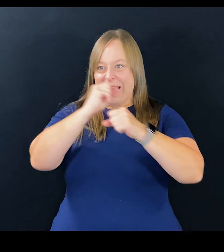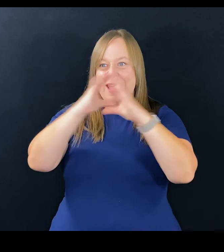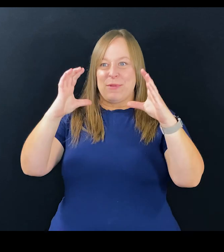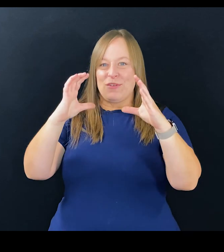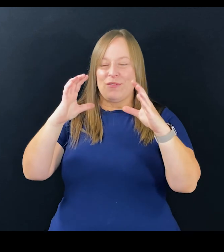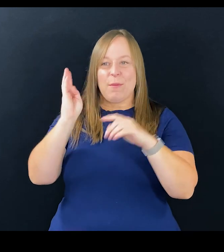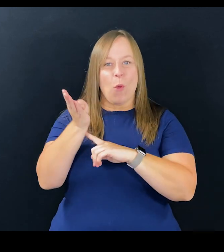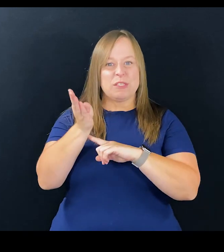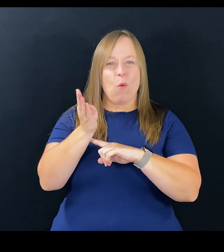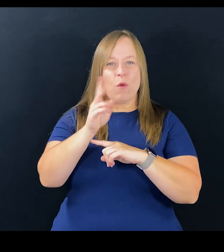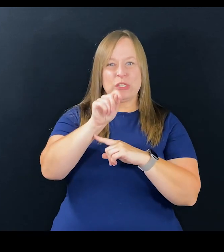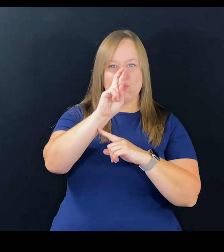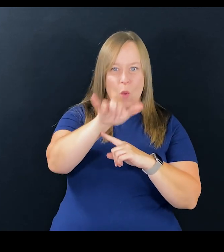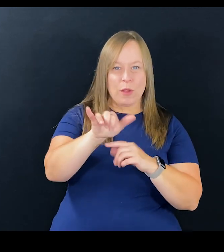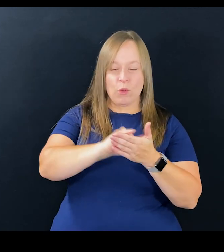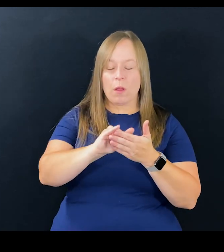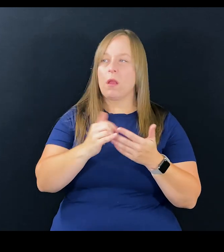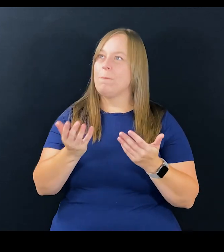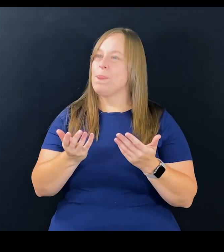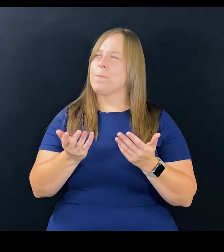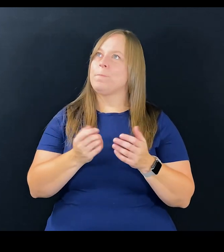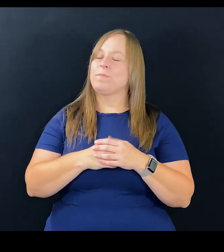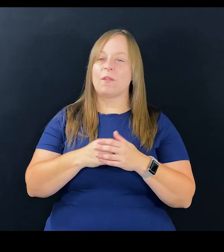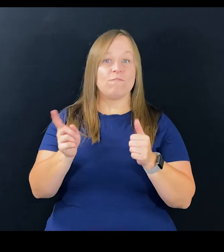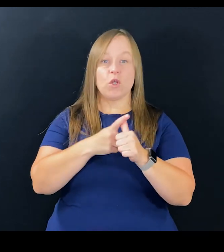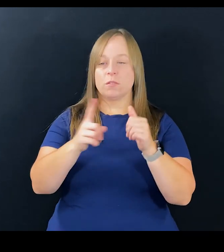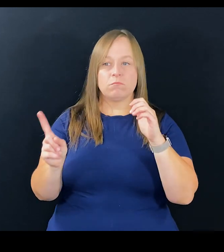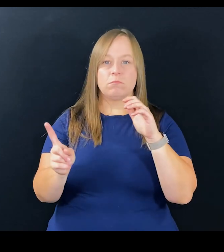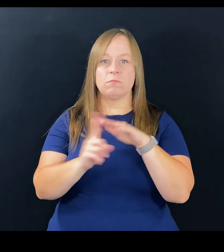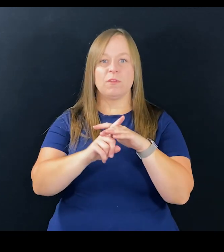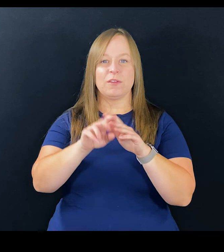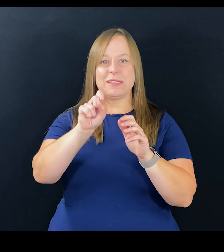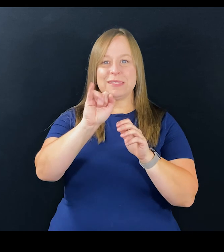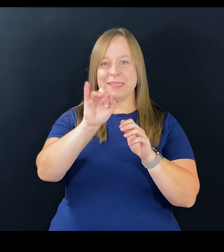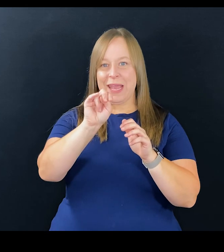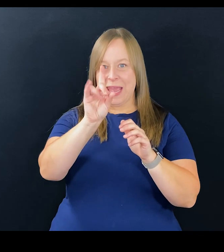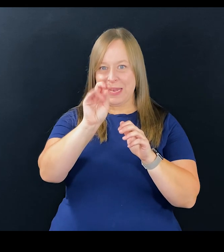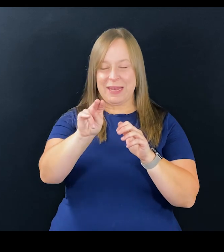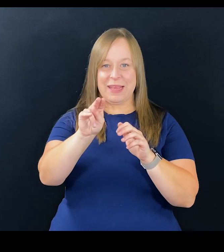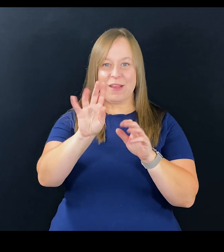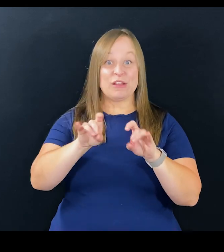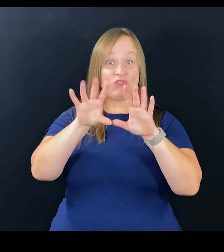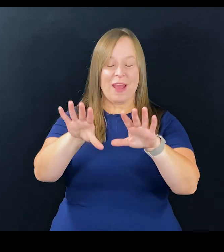Tim the image you just painted with Baltimore and Troy, the first thing I noticed traveling to Sydney, Australia, other